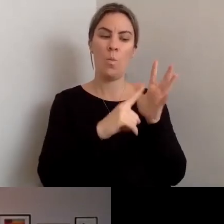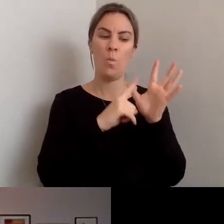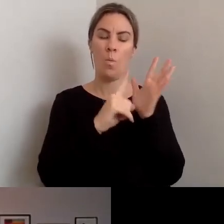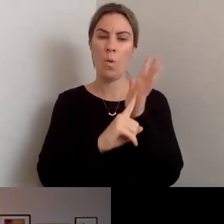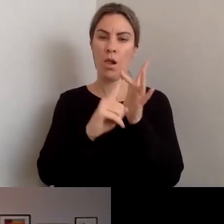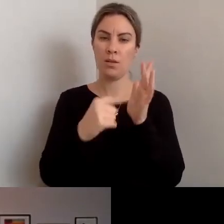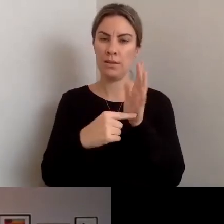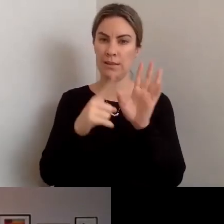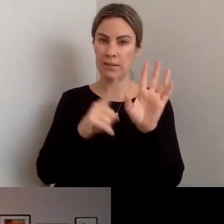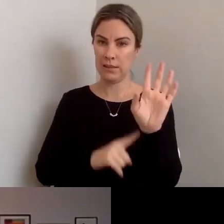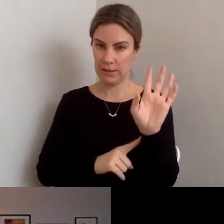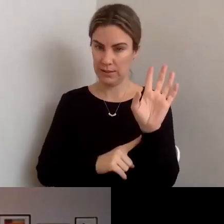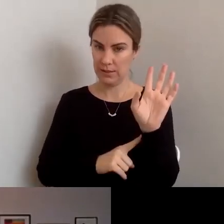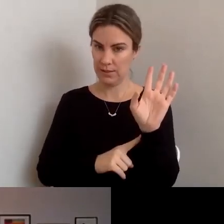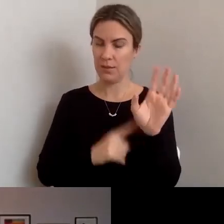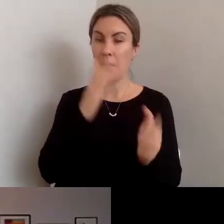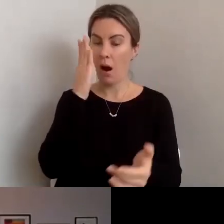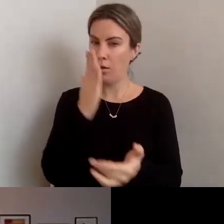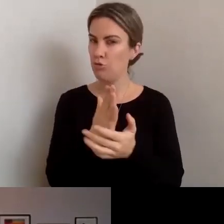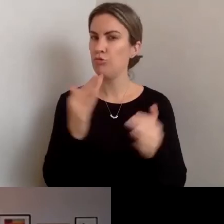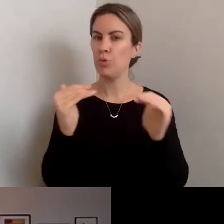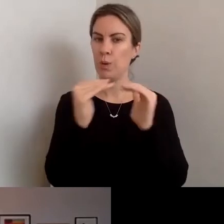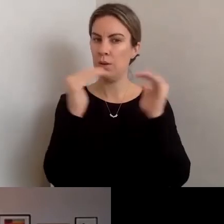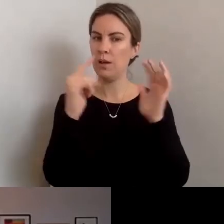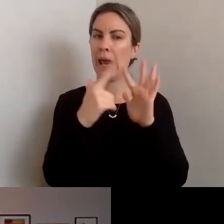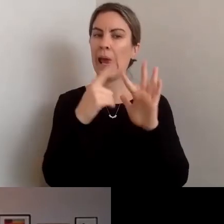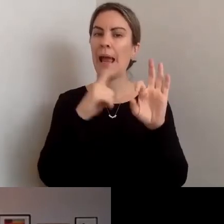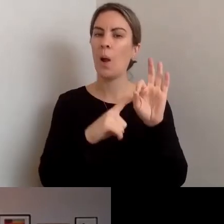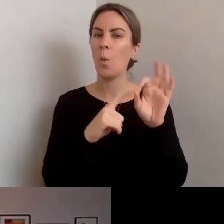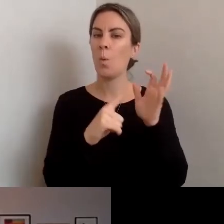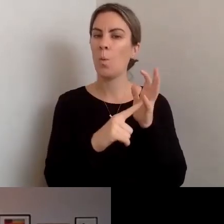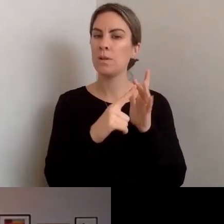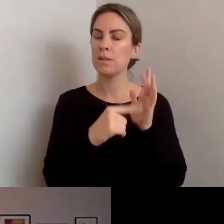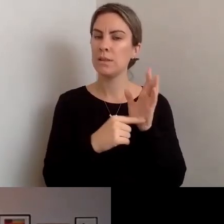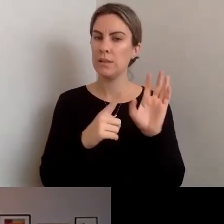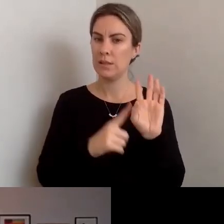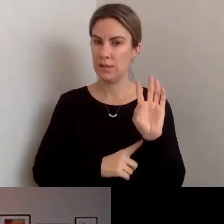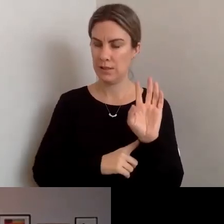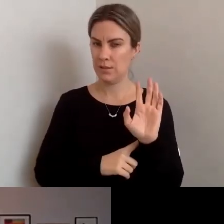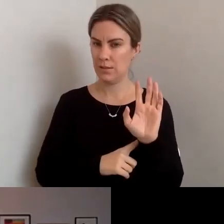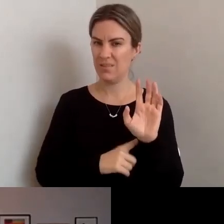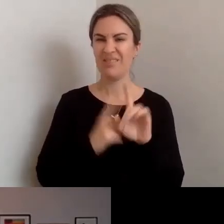Well, I mean, there's a way of looking at equality